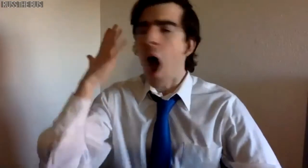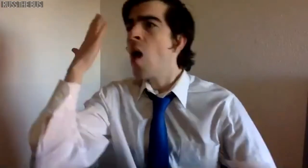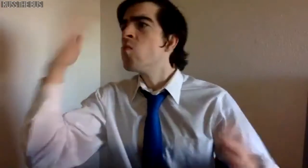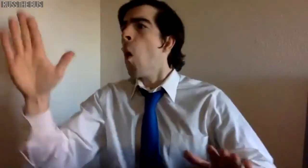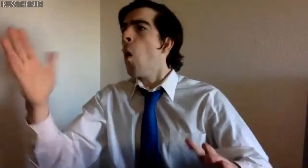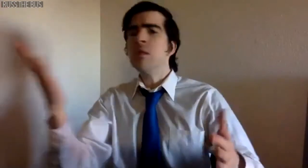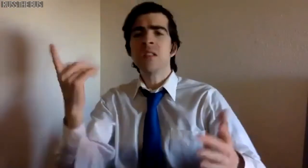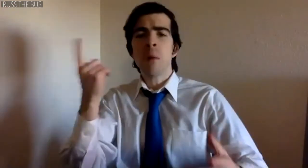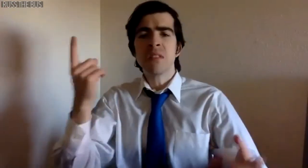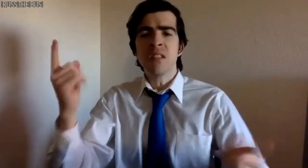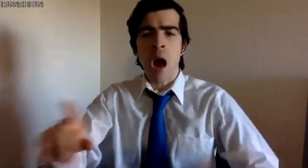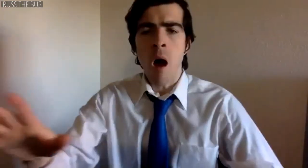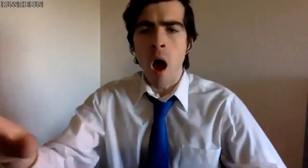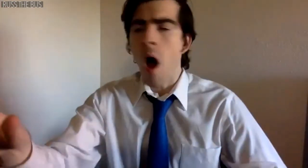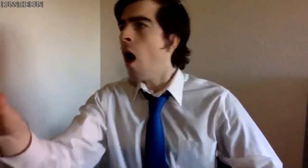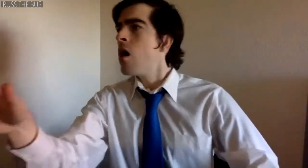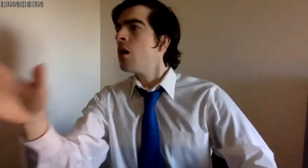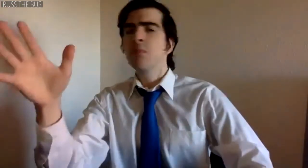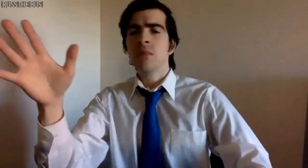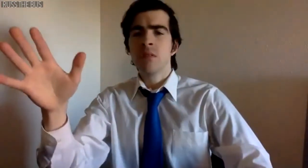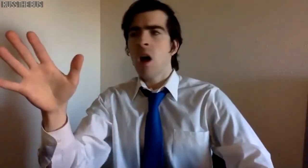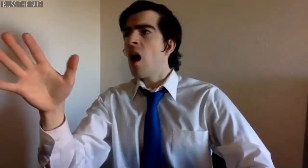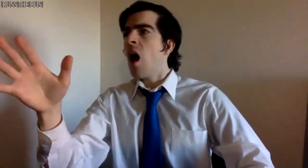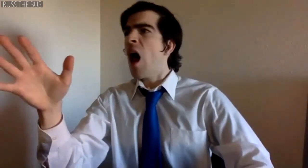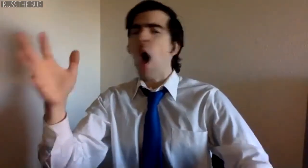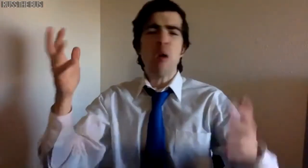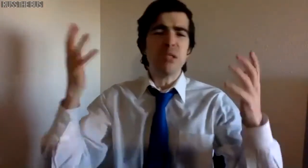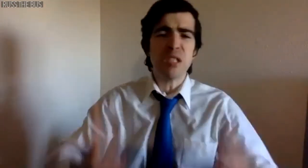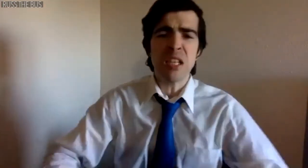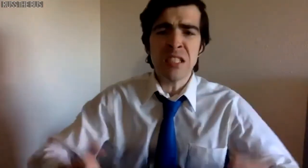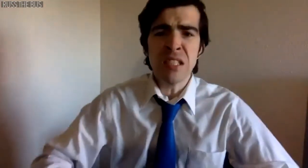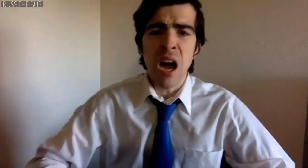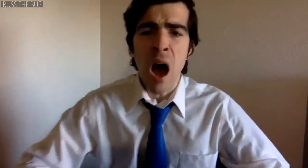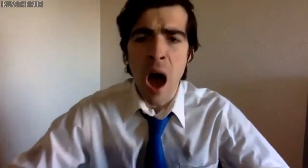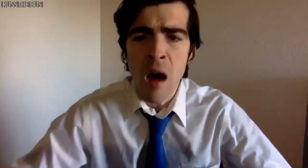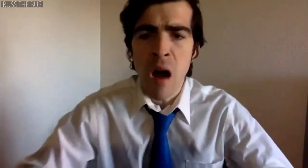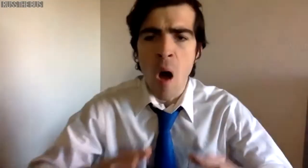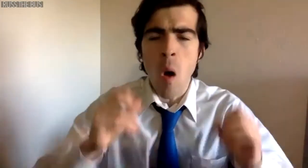I don't know what's happening!